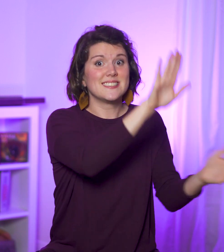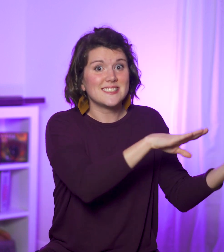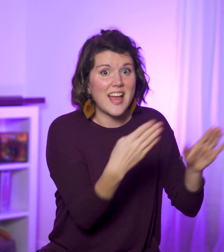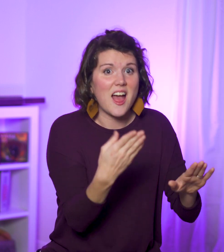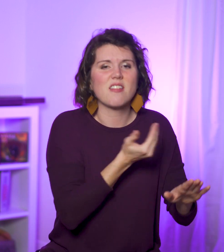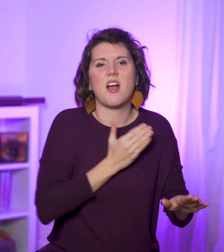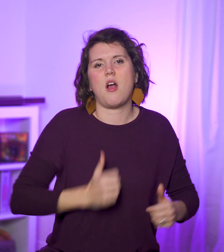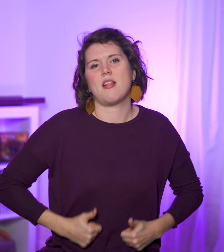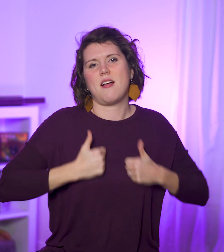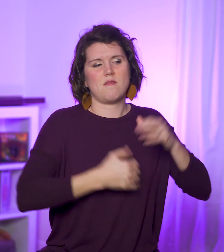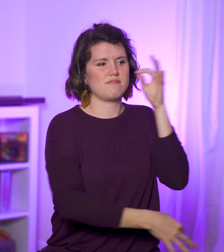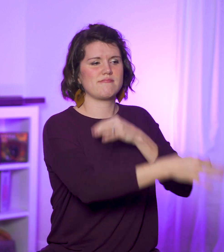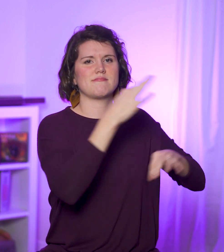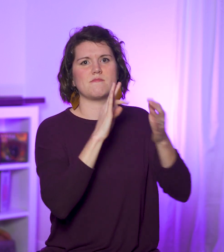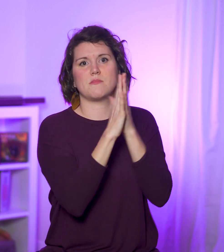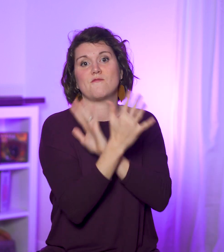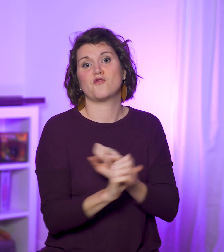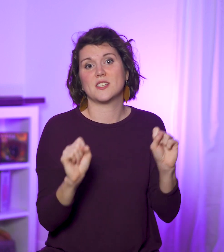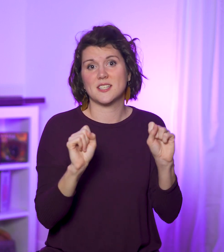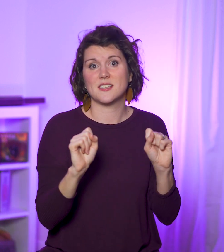And by His death our lives are spared.